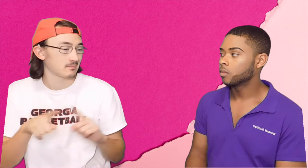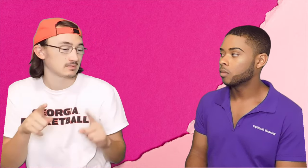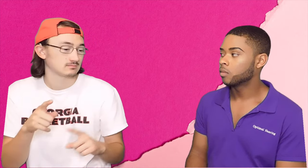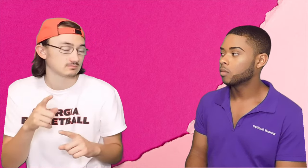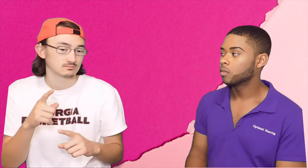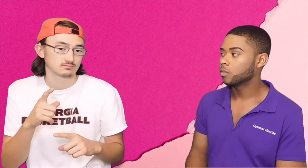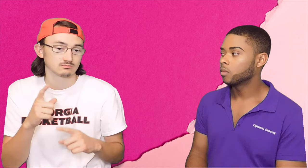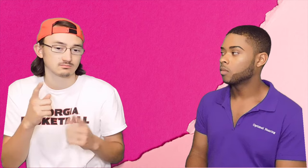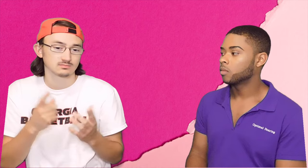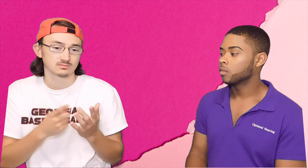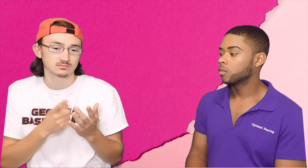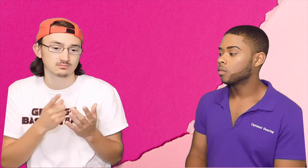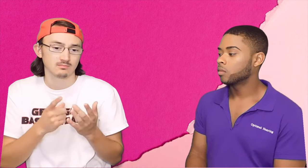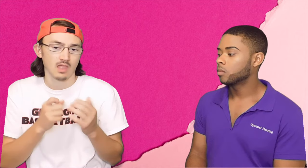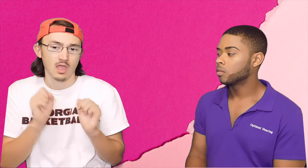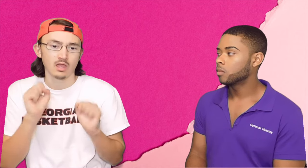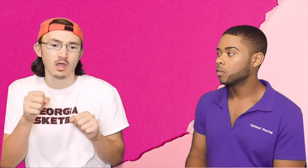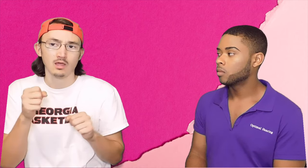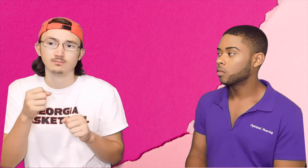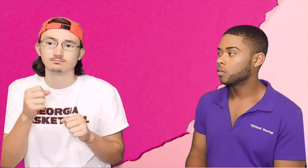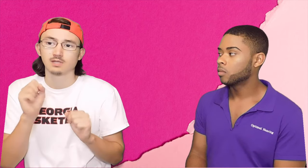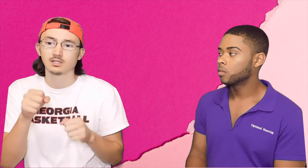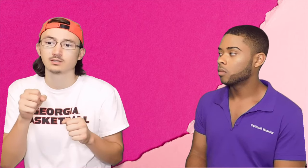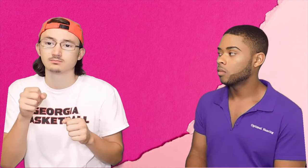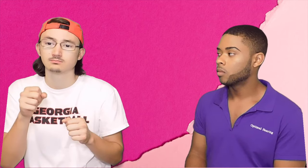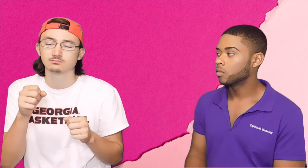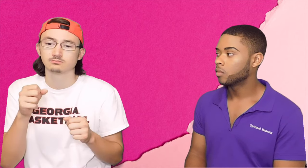hearing' or if it's artificial hearing but I'm able to